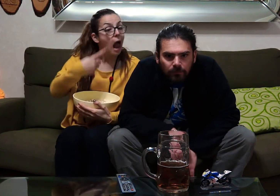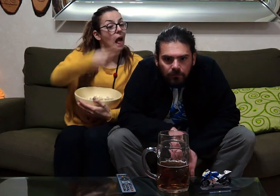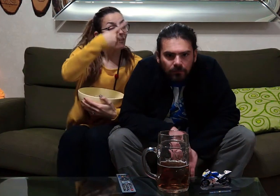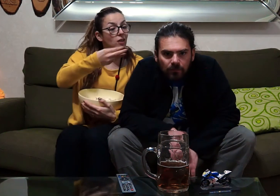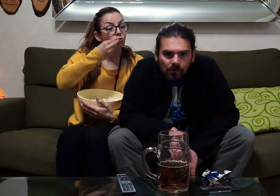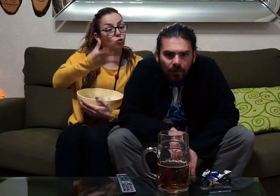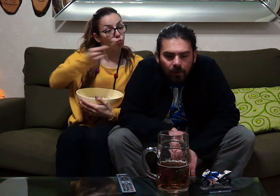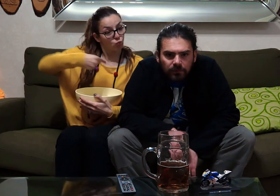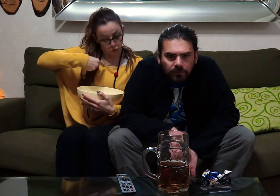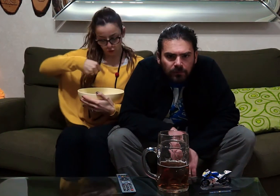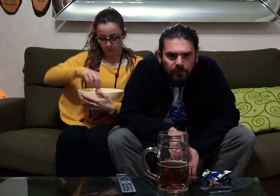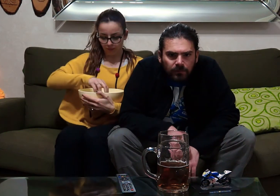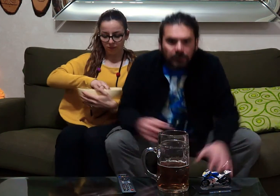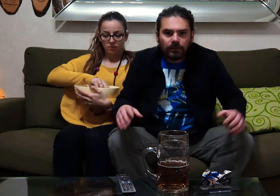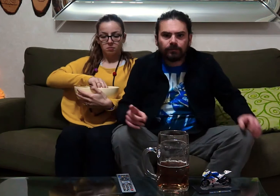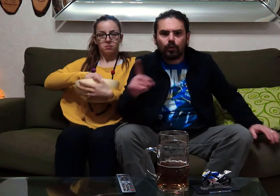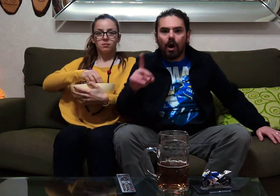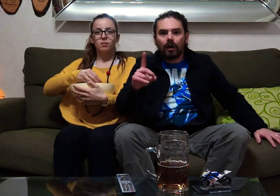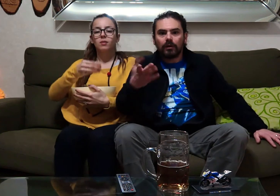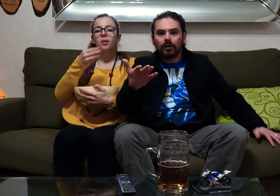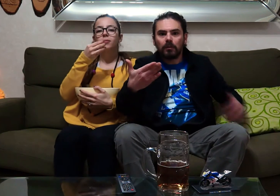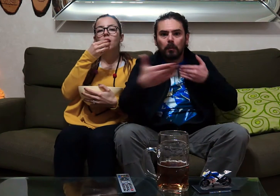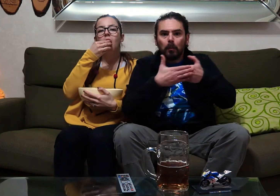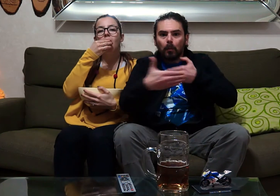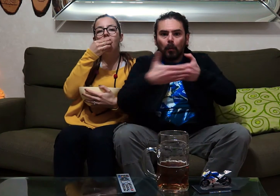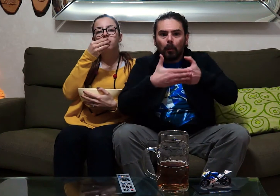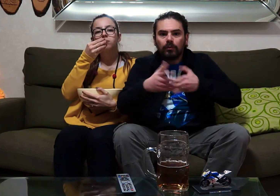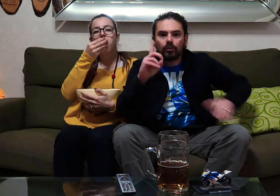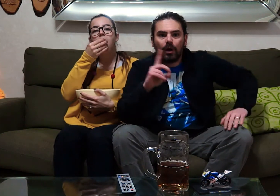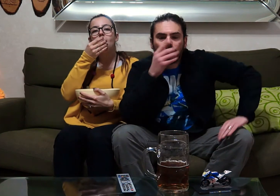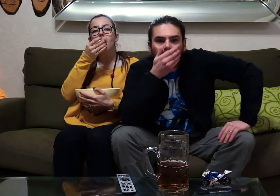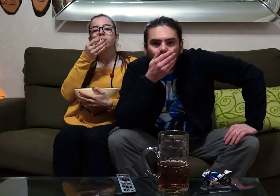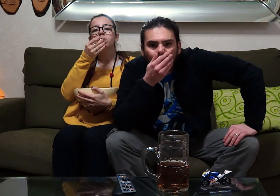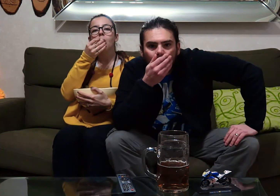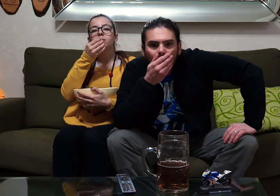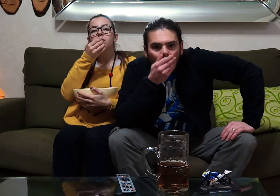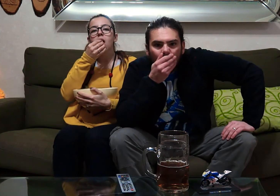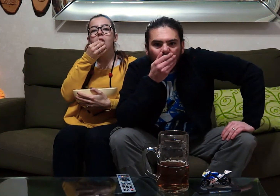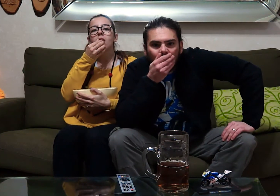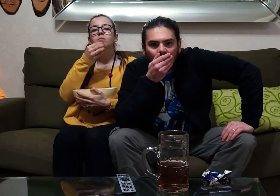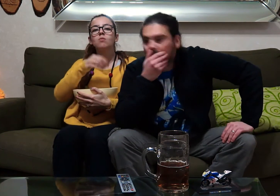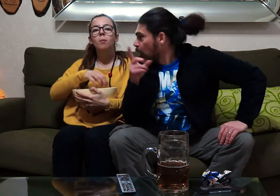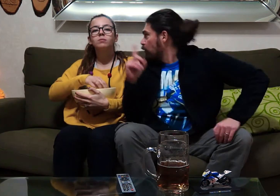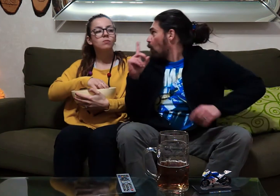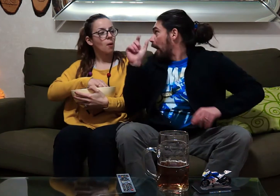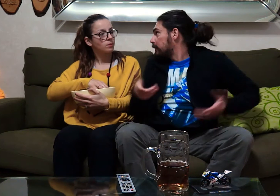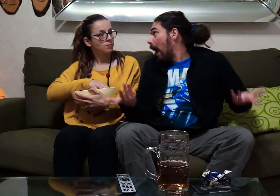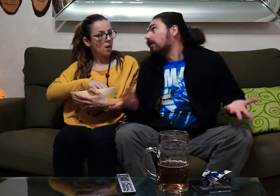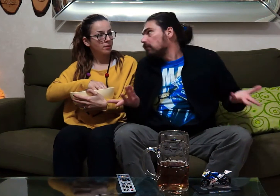I eat them all myself, in your face. Docati approached. the ducati is Italian ...